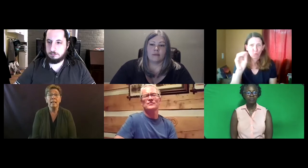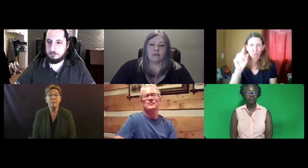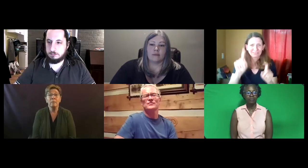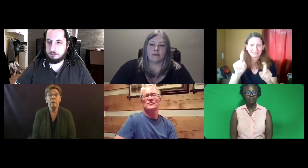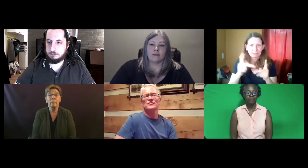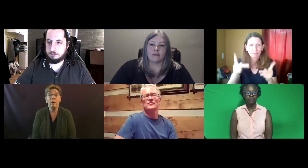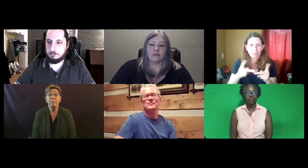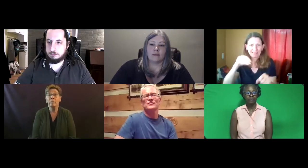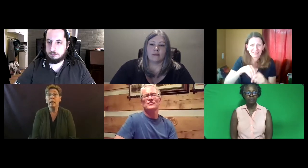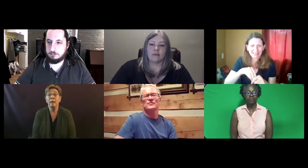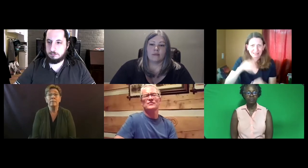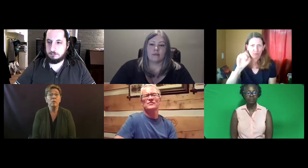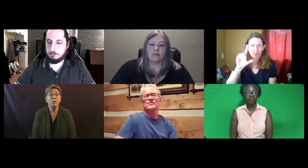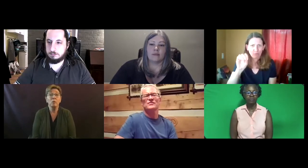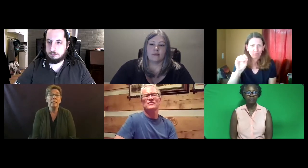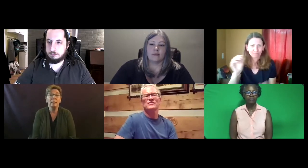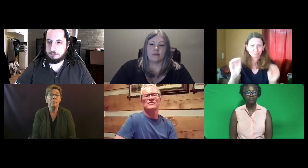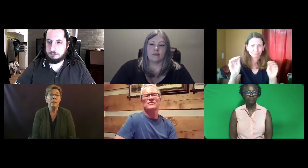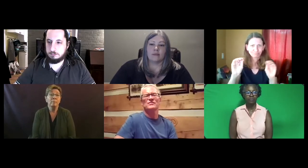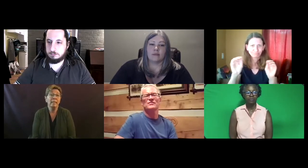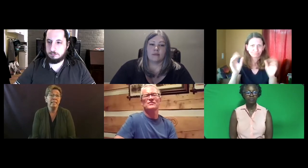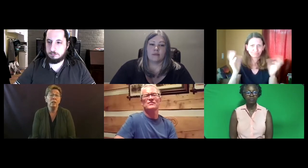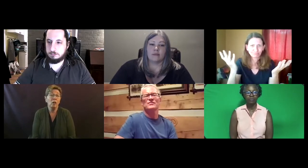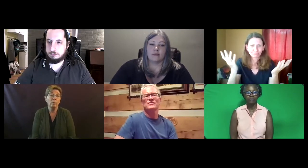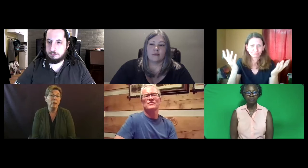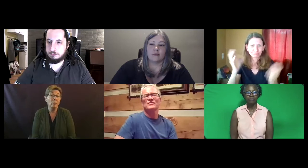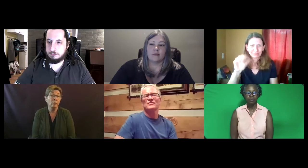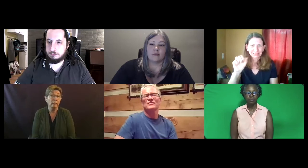been one of the problems. So there's no testing place in Colorado currently.